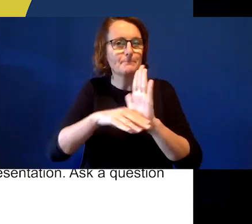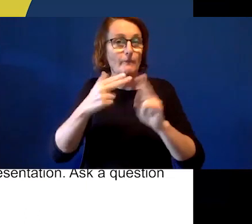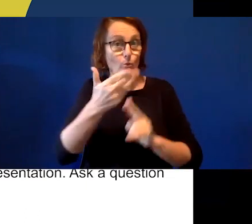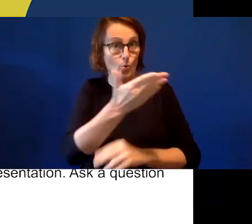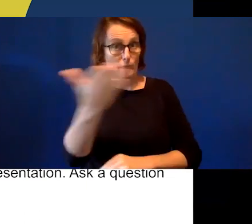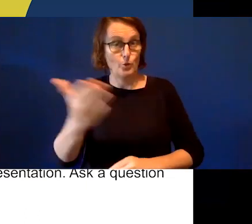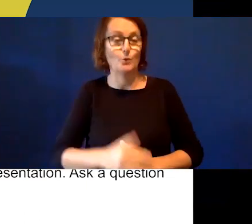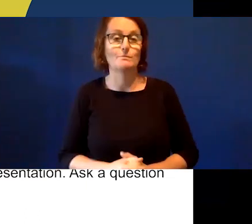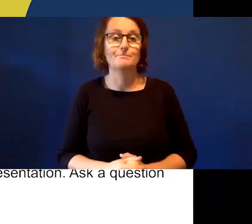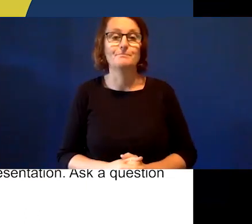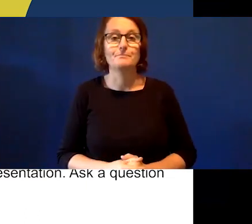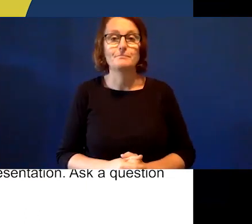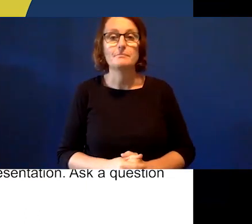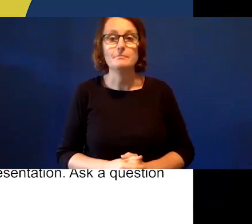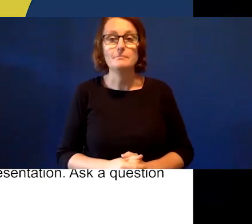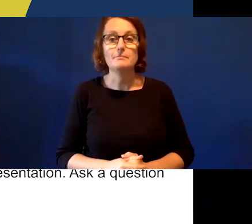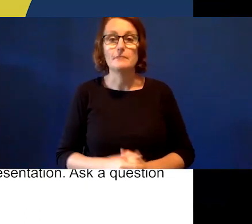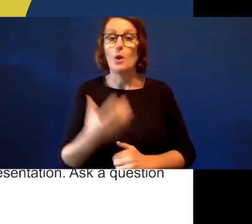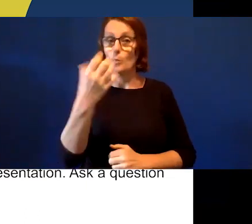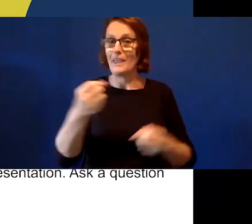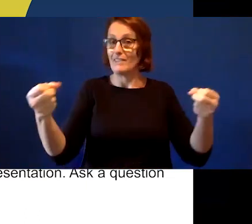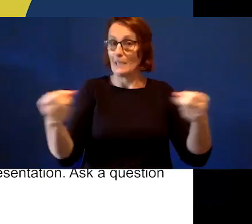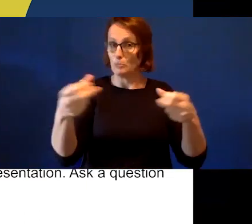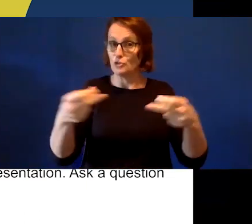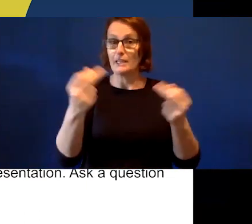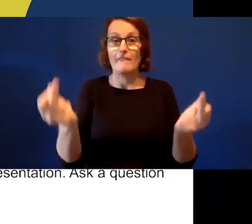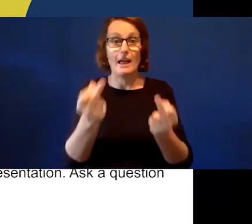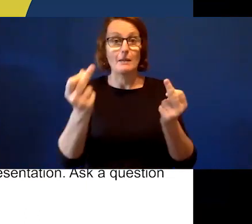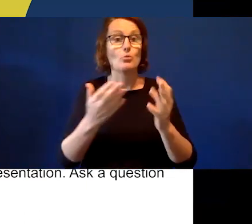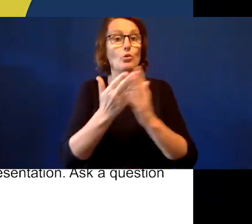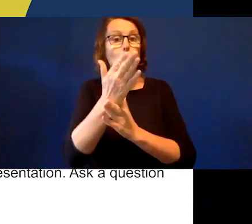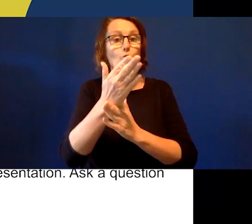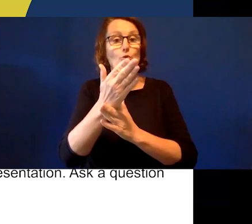Firstly, that live captioning is available via StreamText.